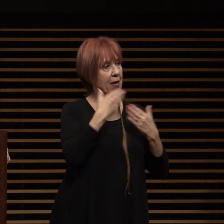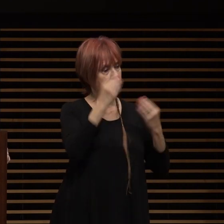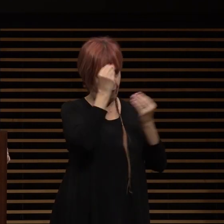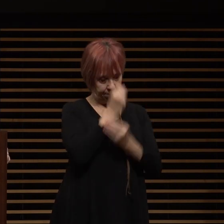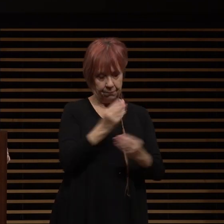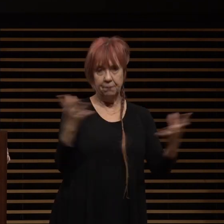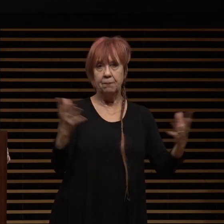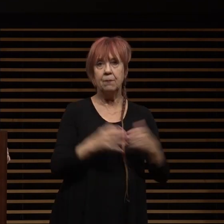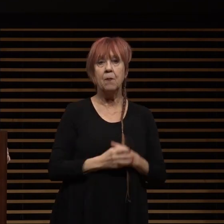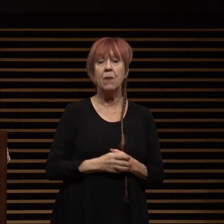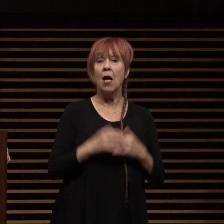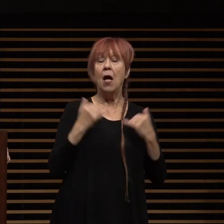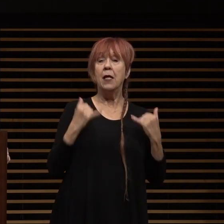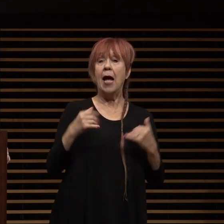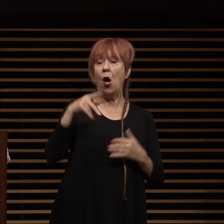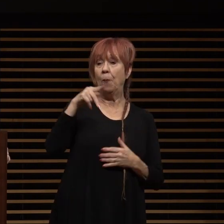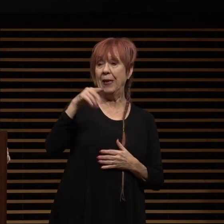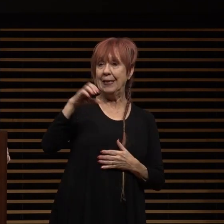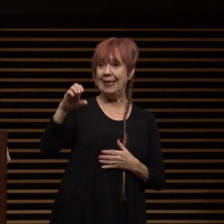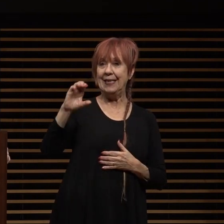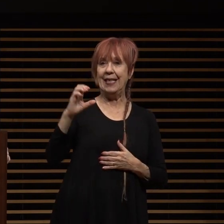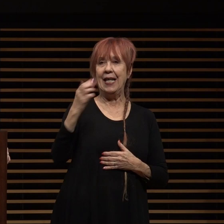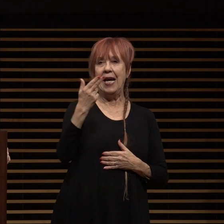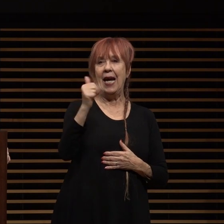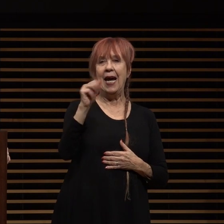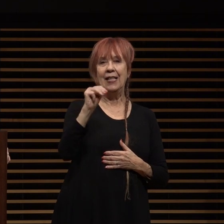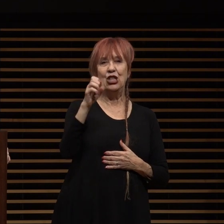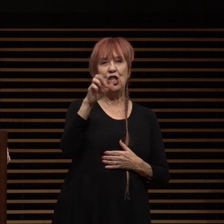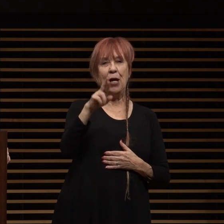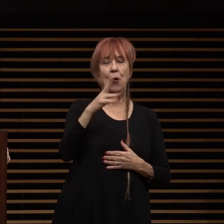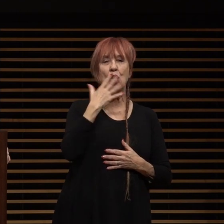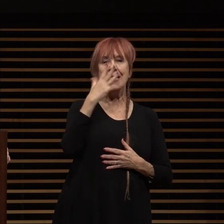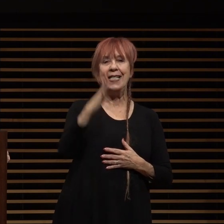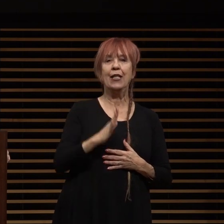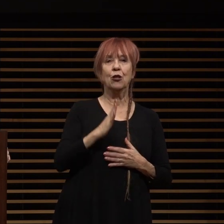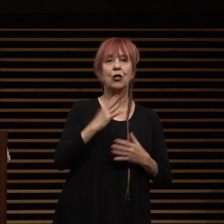now i'd like to turn into pcc chamber